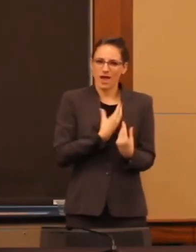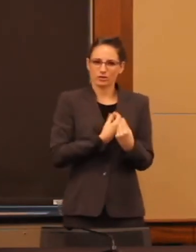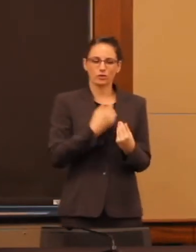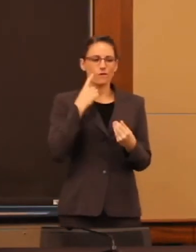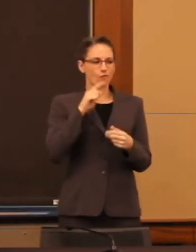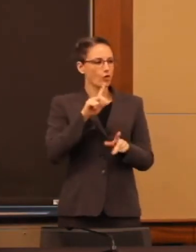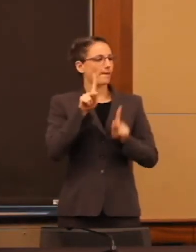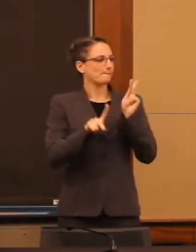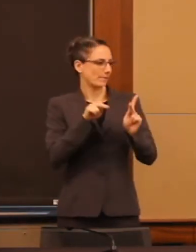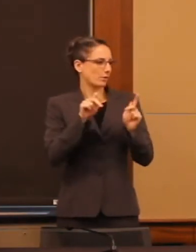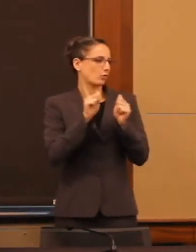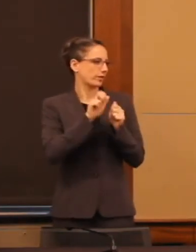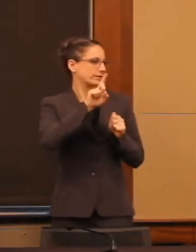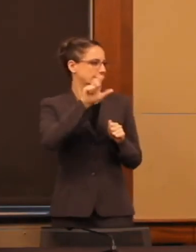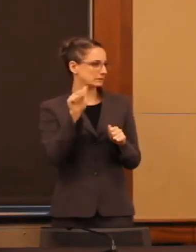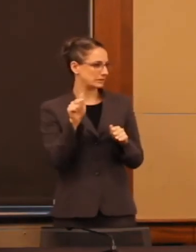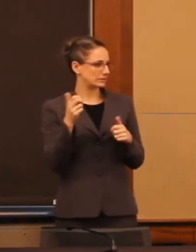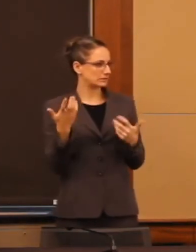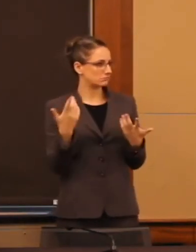with disabilities. Think about it.